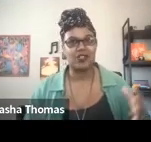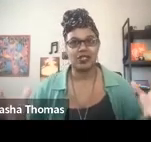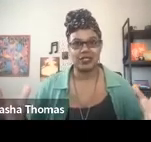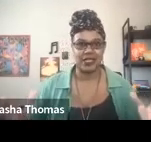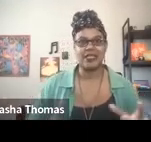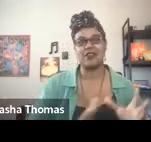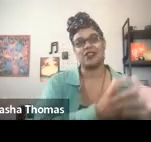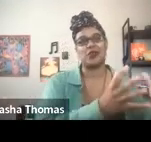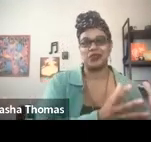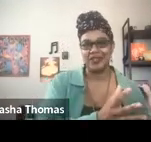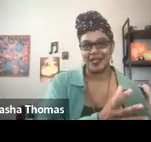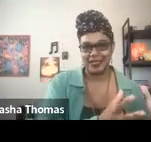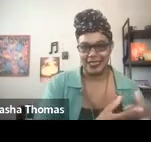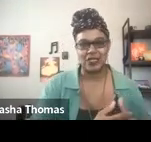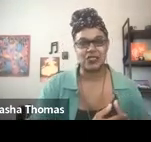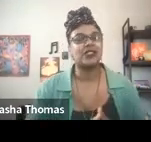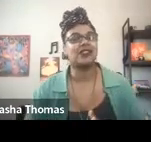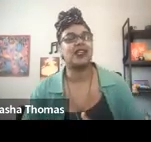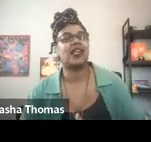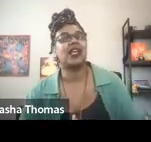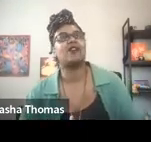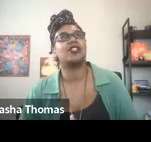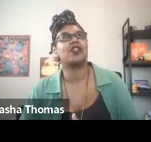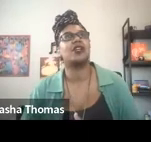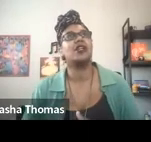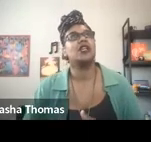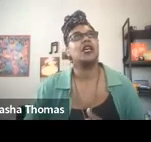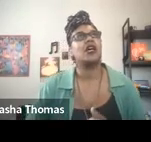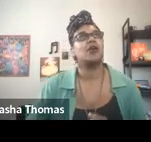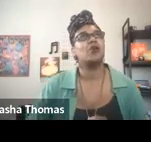I mentioned this idea of us sort of fleeing into the hills and taking care of each other,